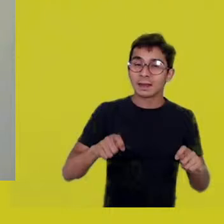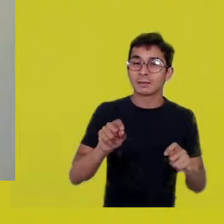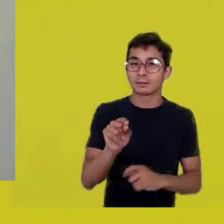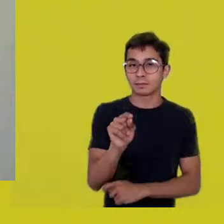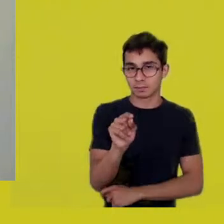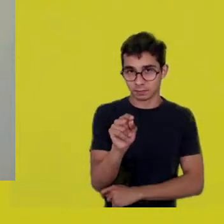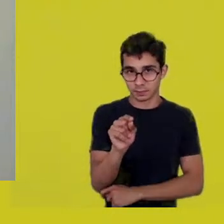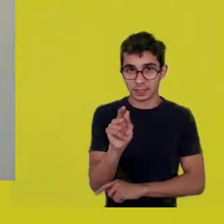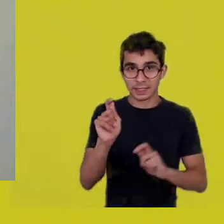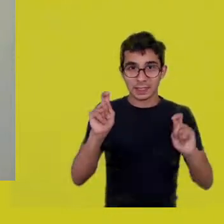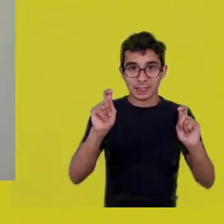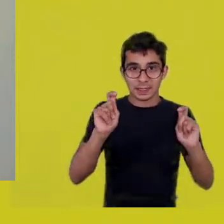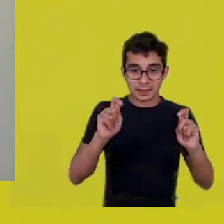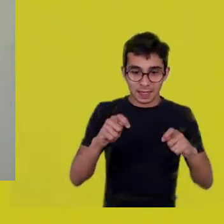to implode the cocoon